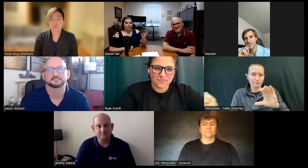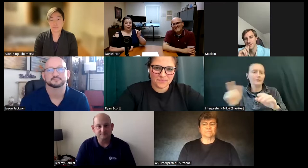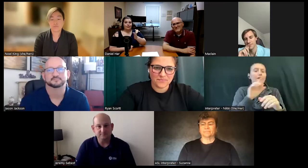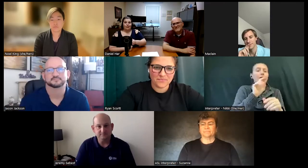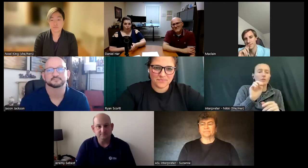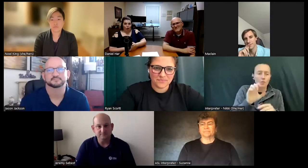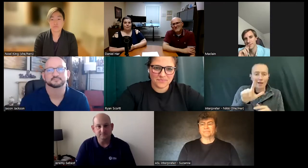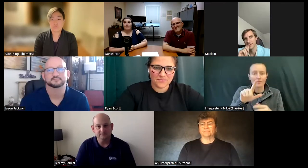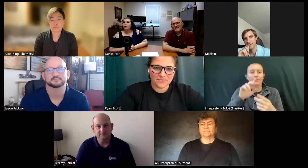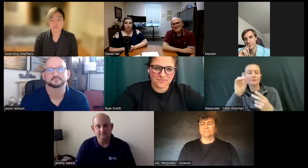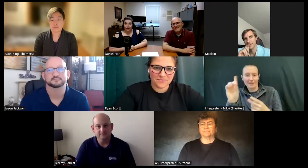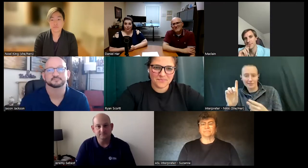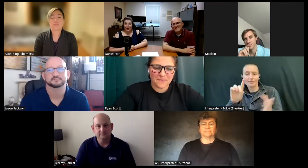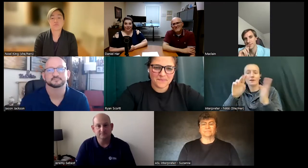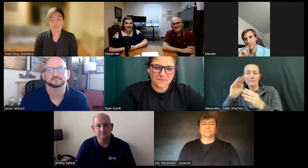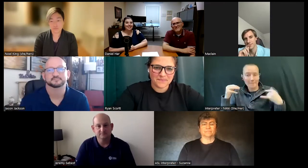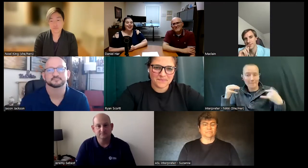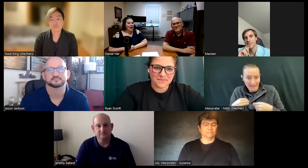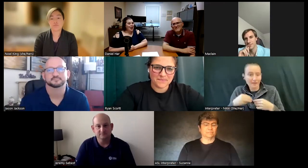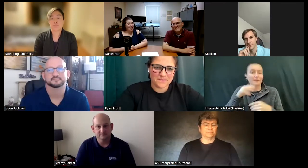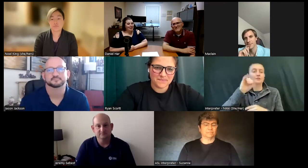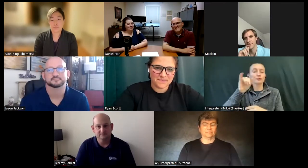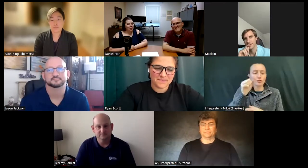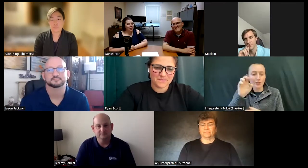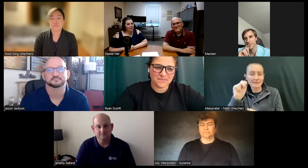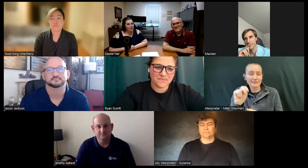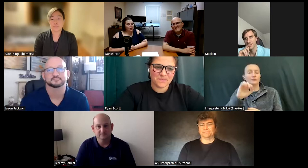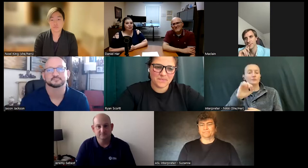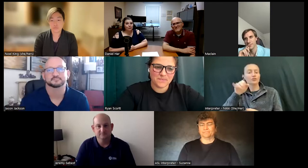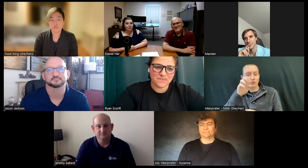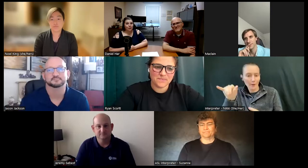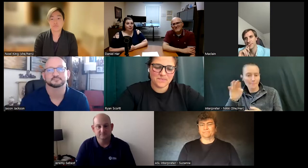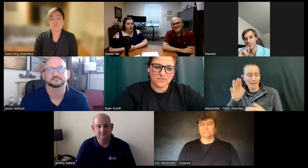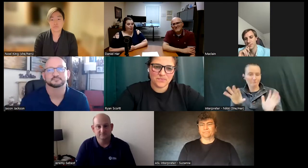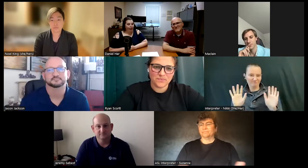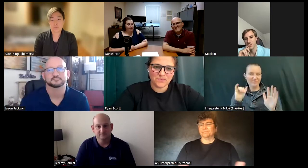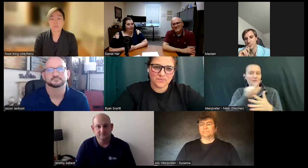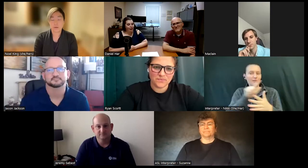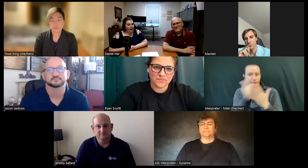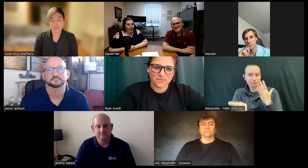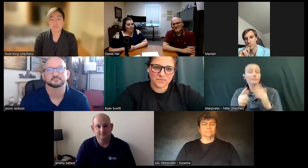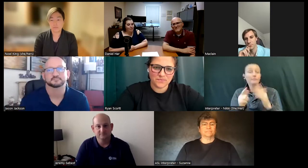Jason, Jeremy, for each question. So, question number two, first to Noel.